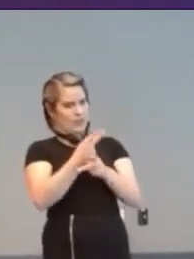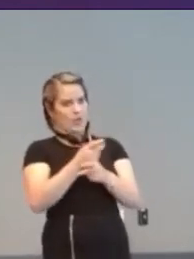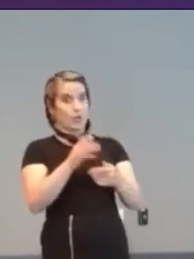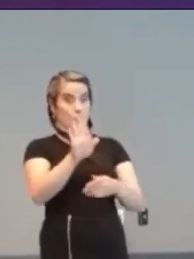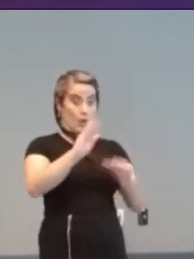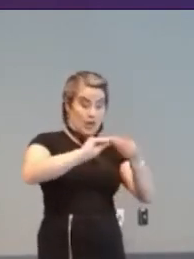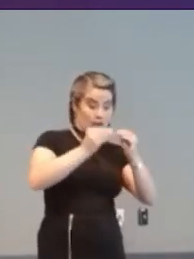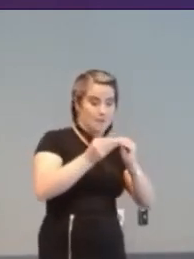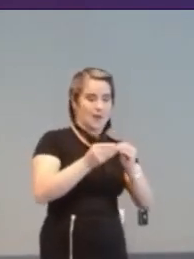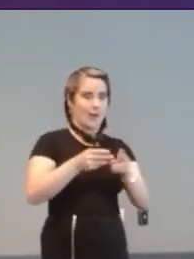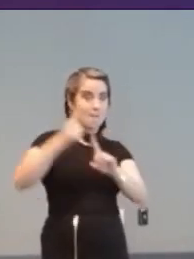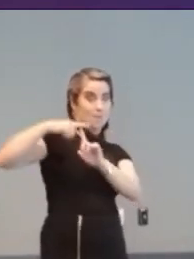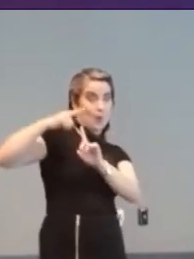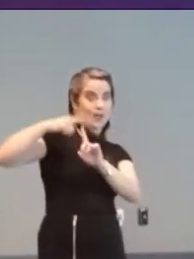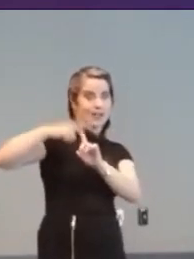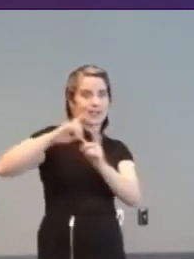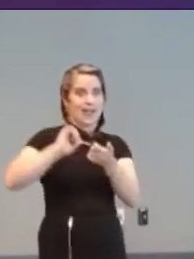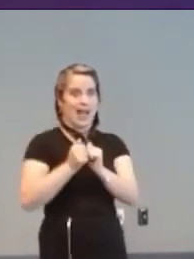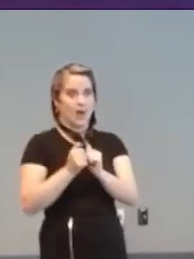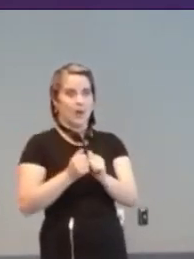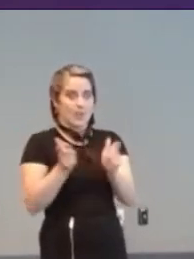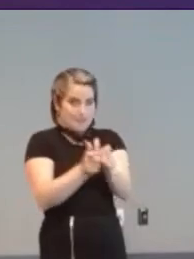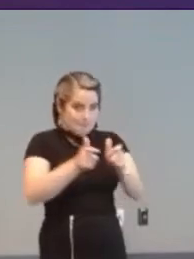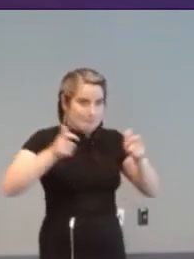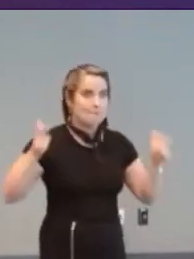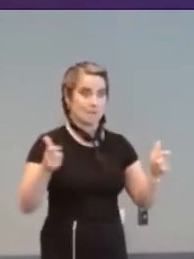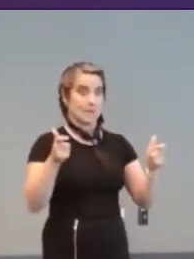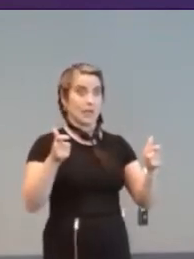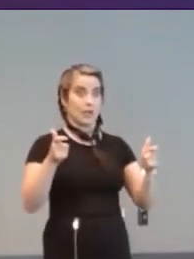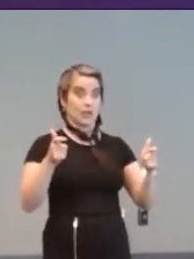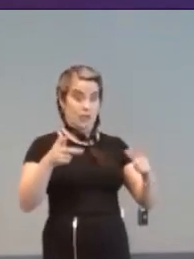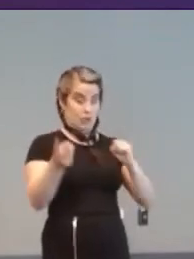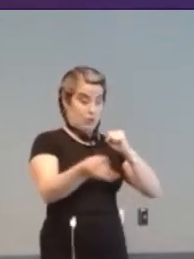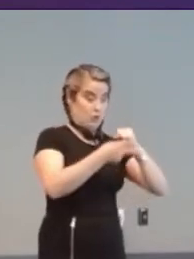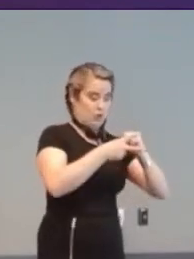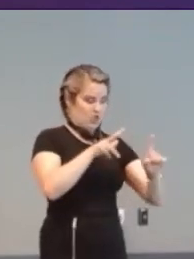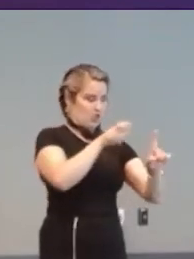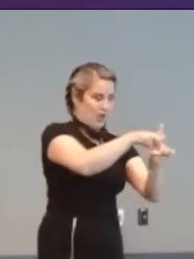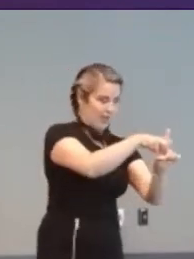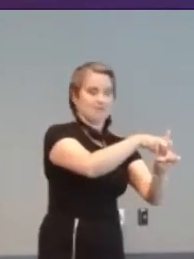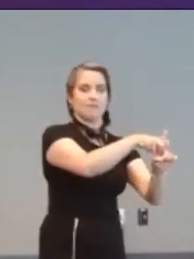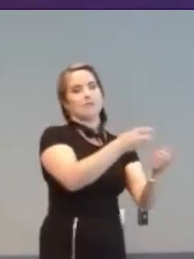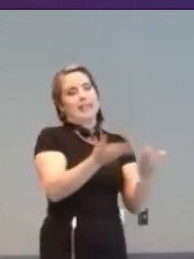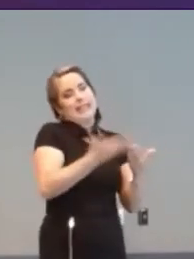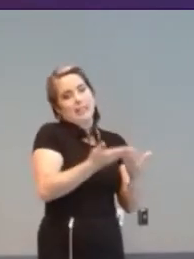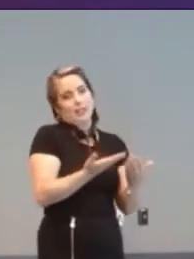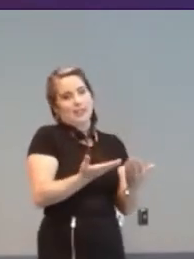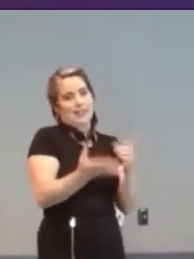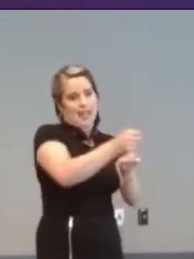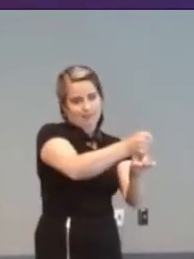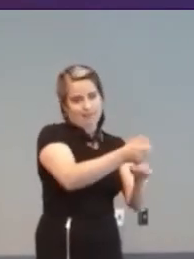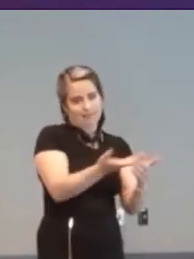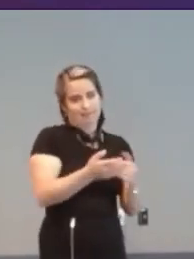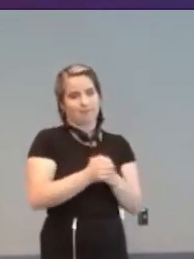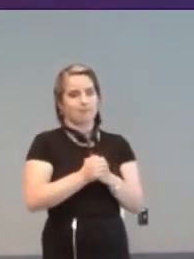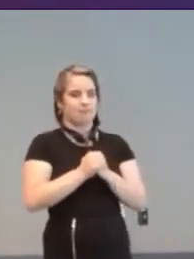trap is. The larger the mouse trap, the easier it is to catch the mouse. [beep]